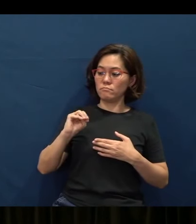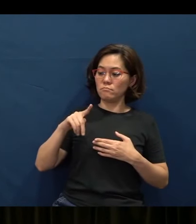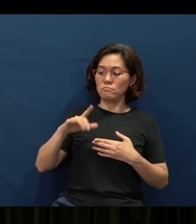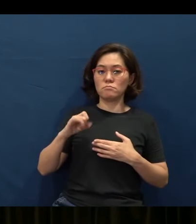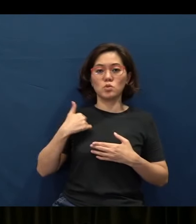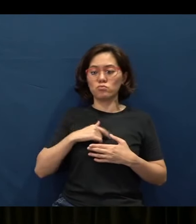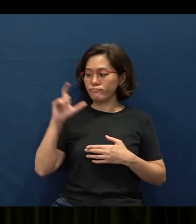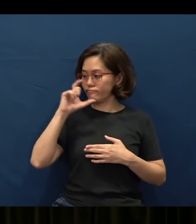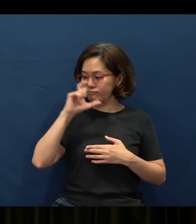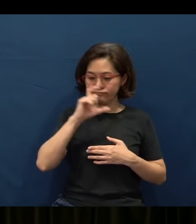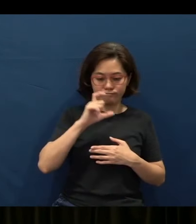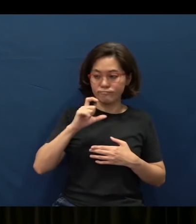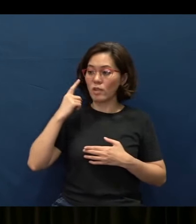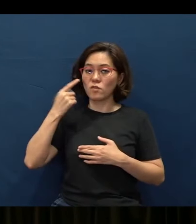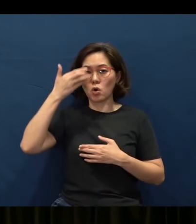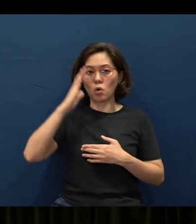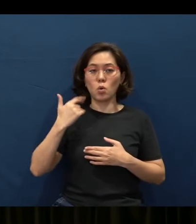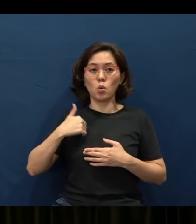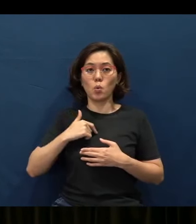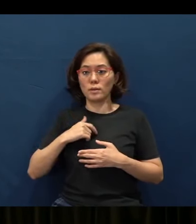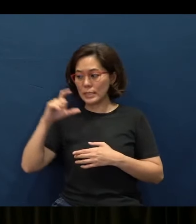We are going from simple to becoming wise.